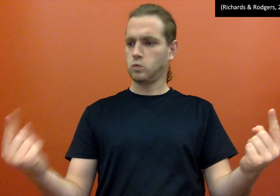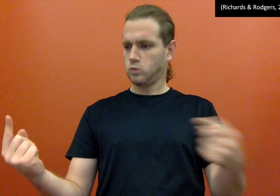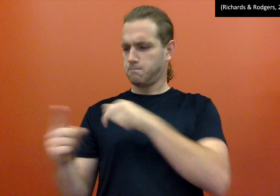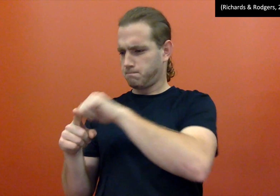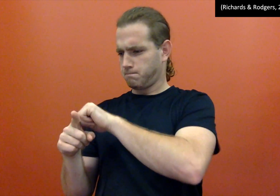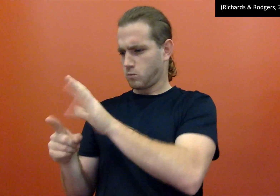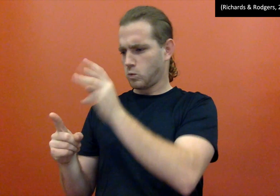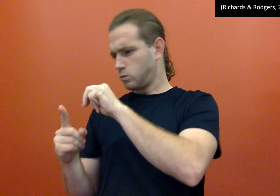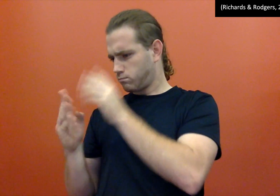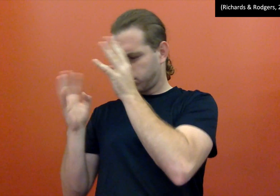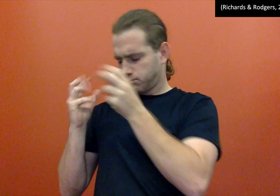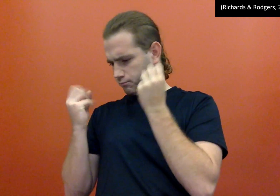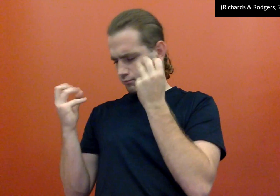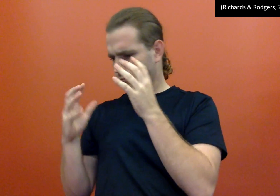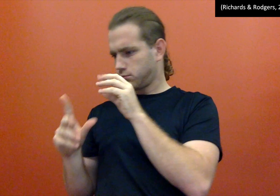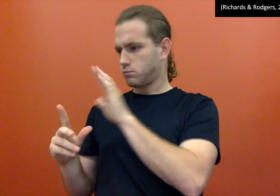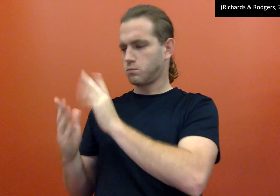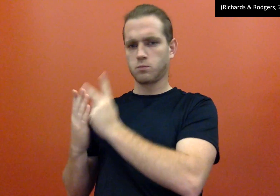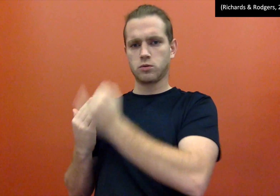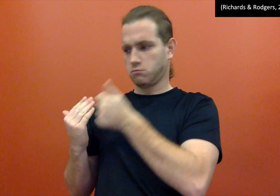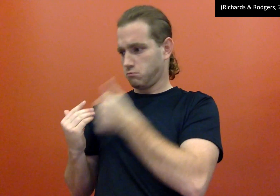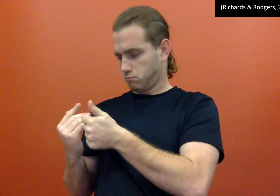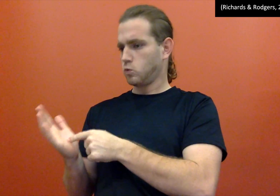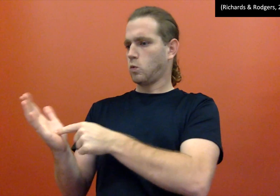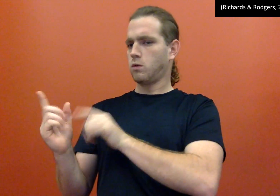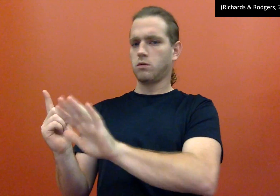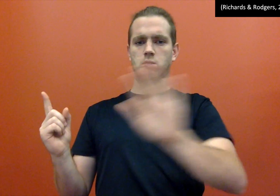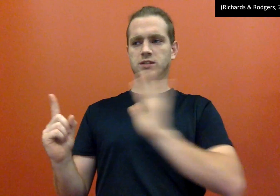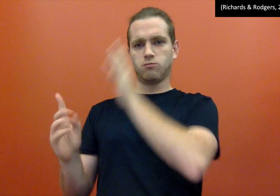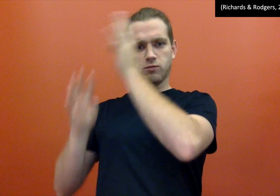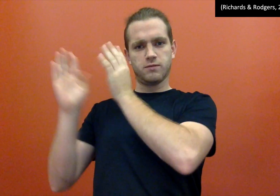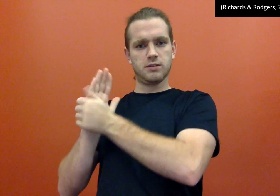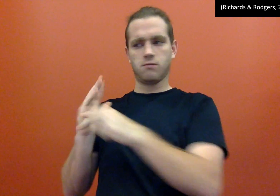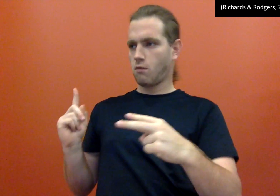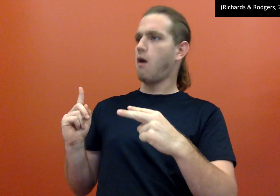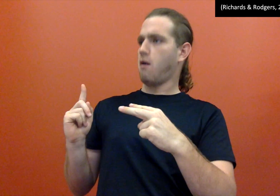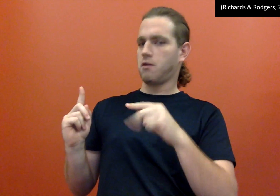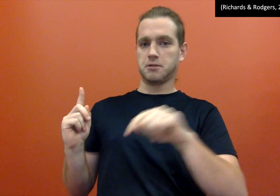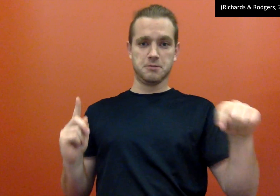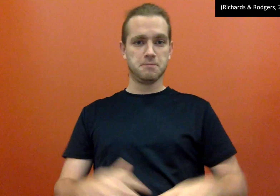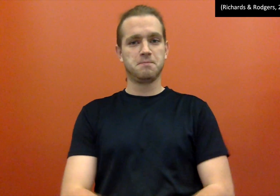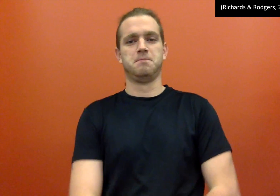Intrapersonal Intelligence means individuals work on their own projects, creates their own preferred signs and show others.